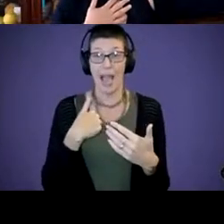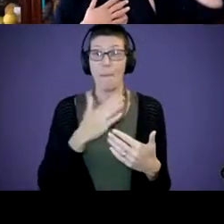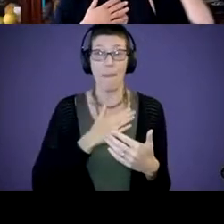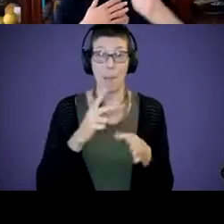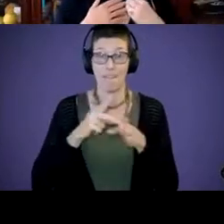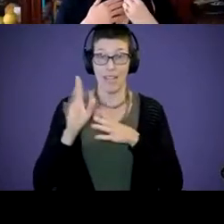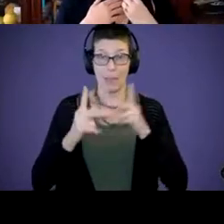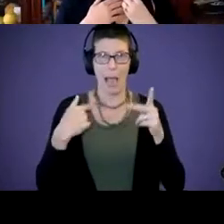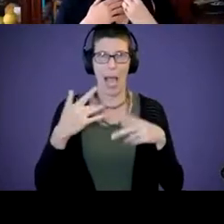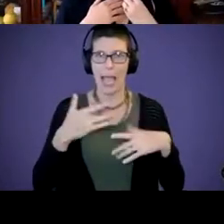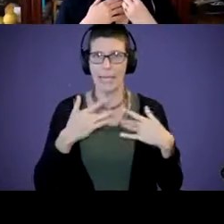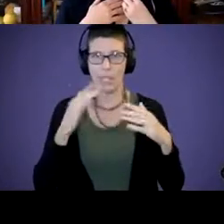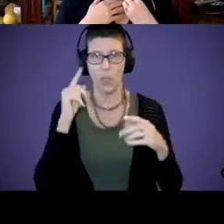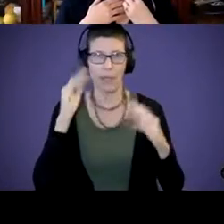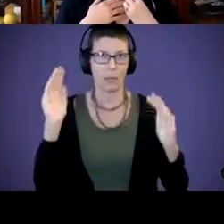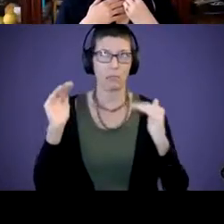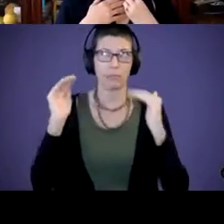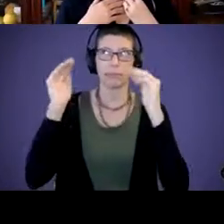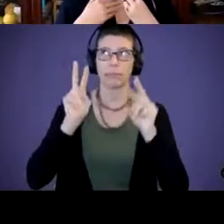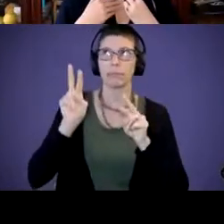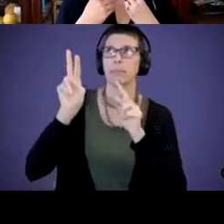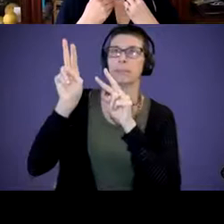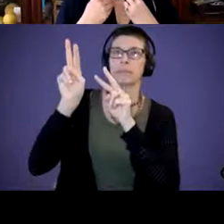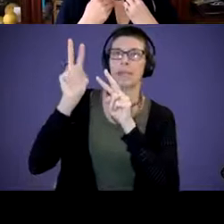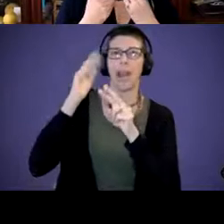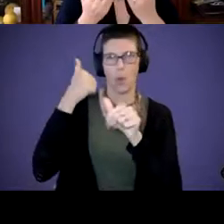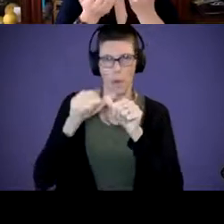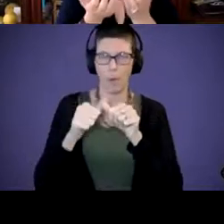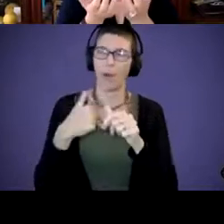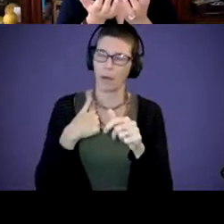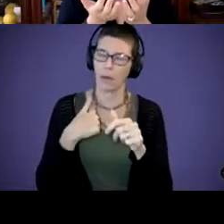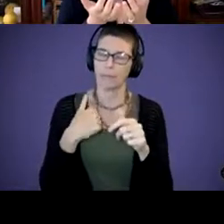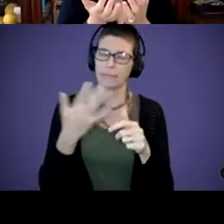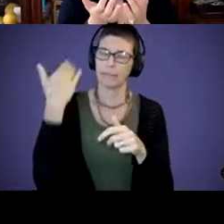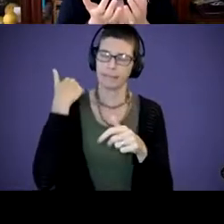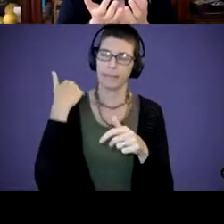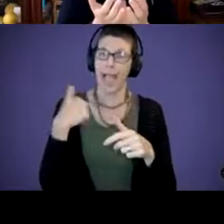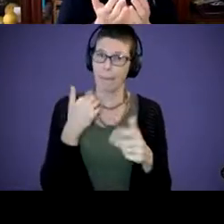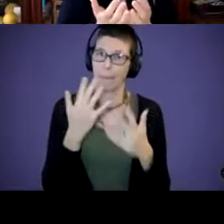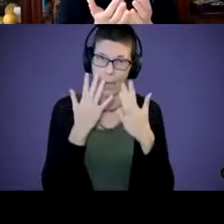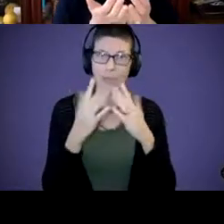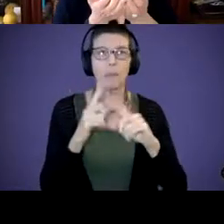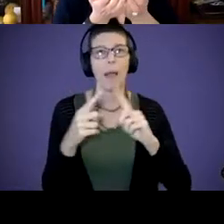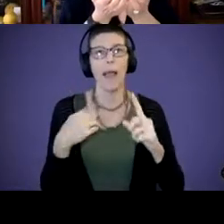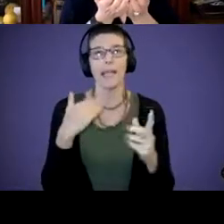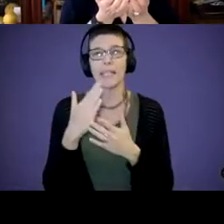And I remember early on as much as I'm embarrassed to say, I had some trouble bonding with Riley